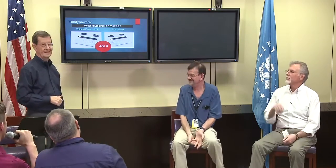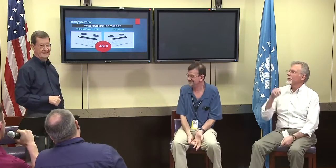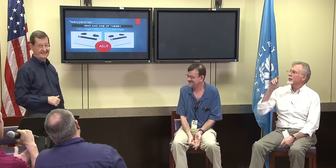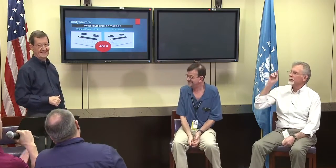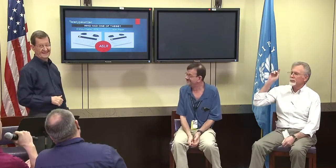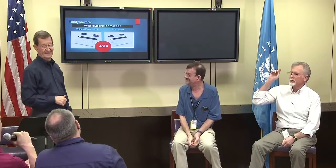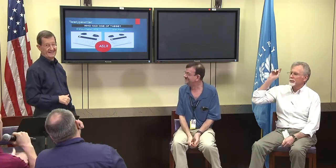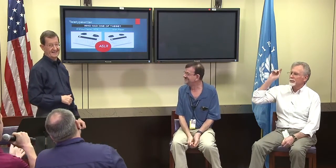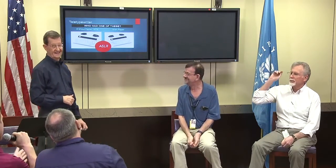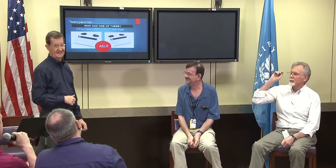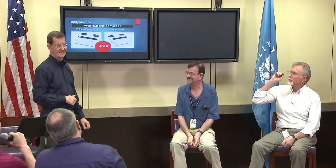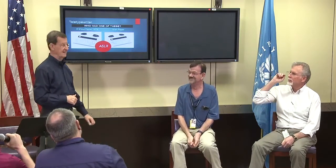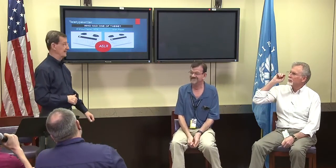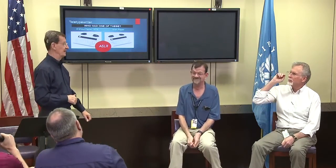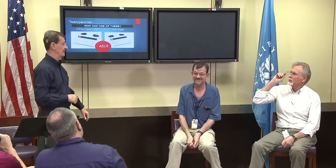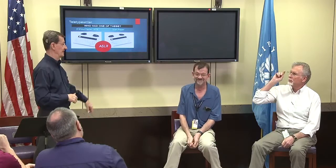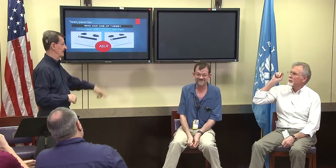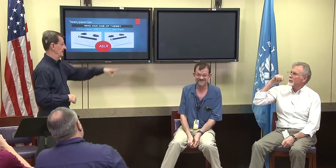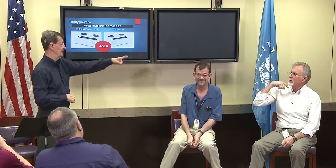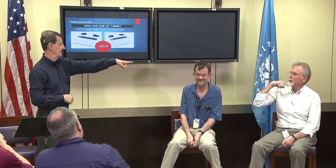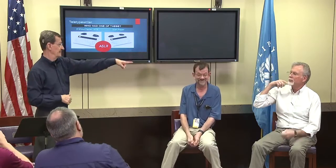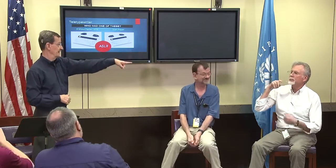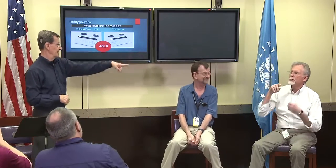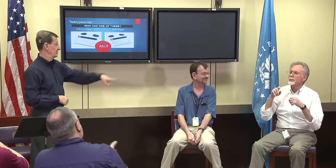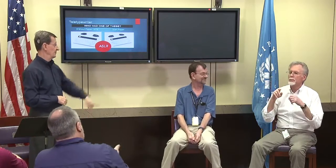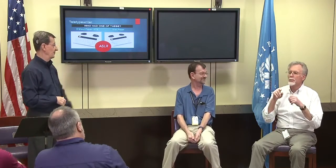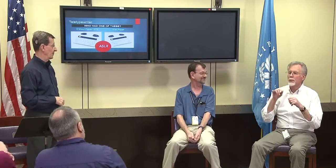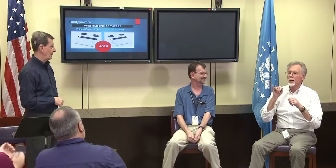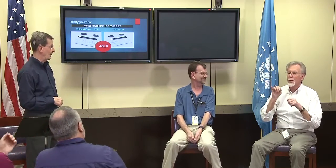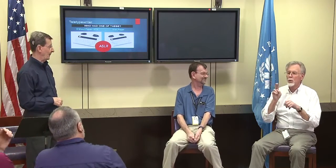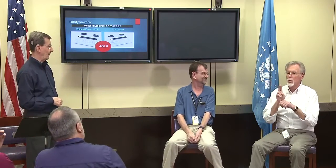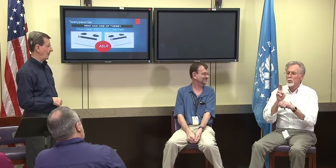so if I wasn't home I could see what was being said while I was out.